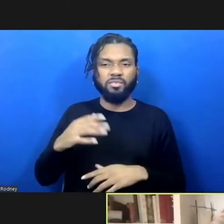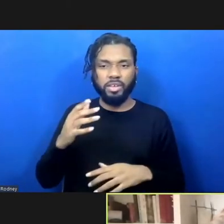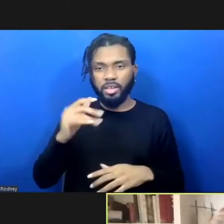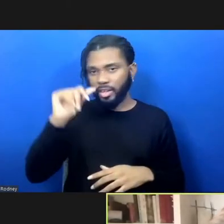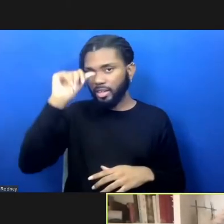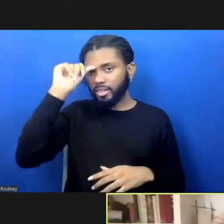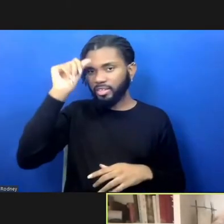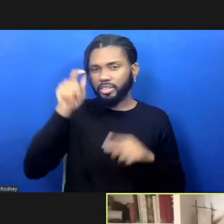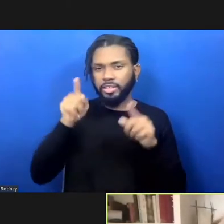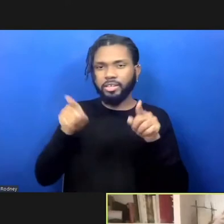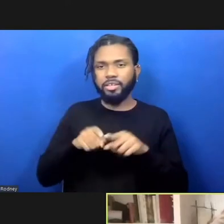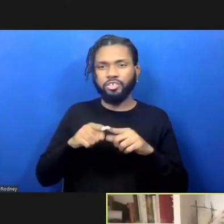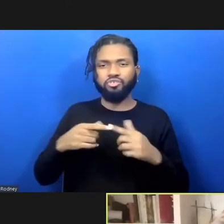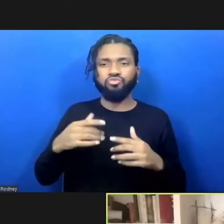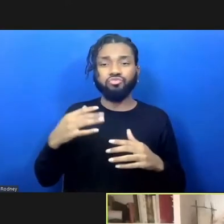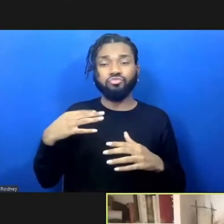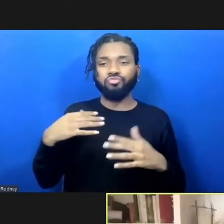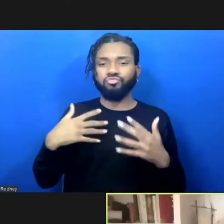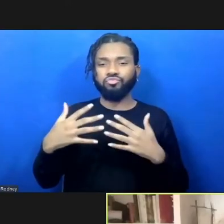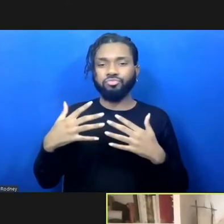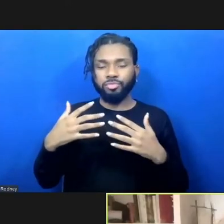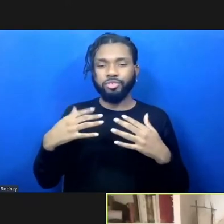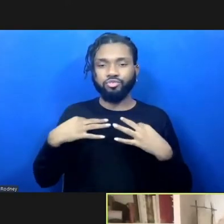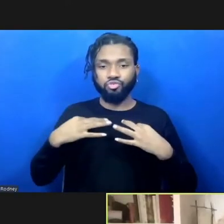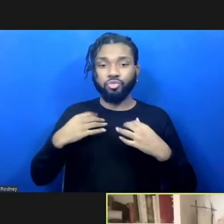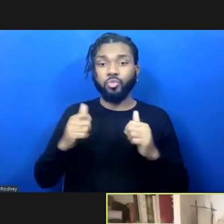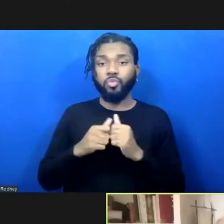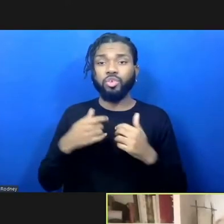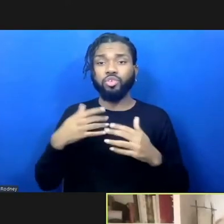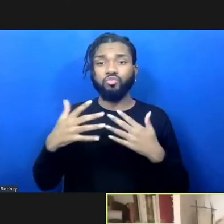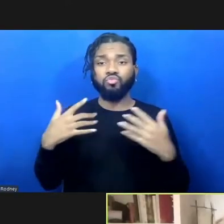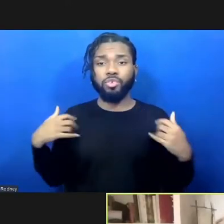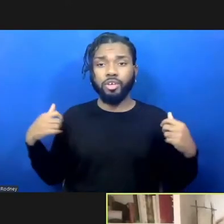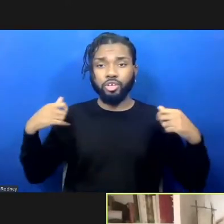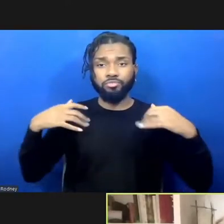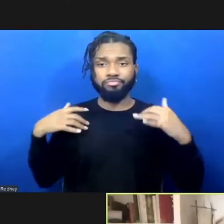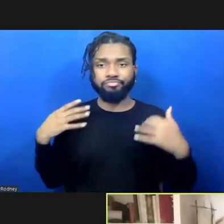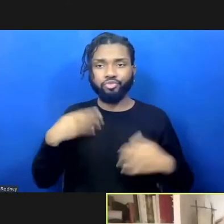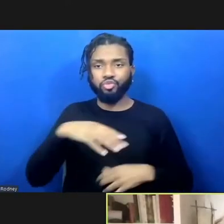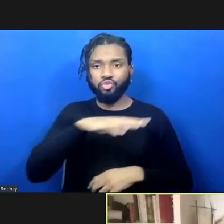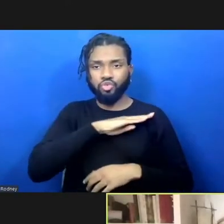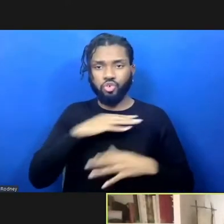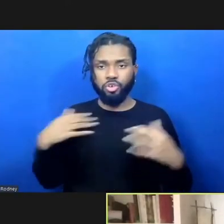I'm sitting in front of a bookshelf that's got both some books and objects,